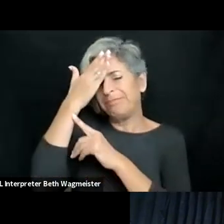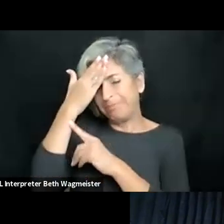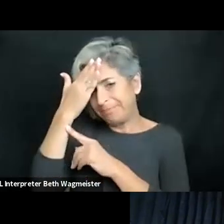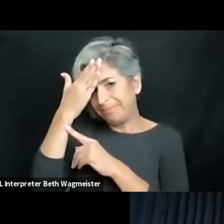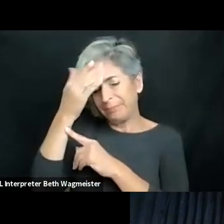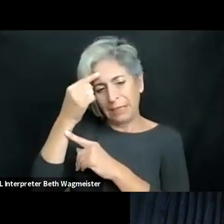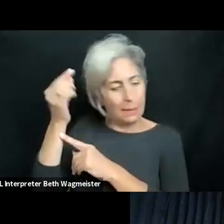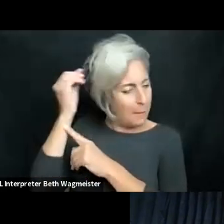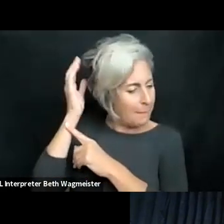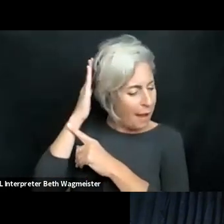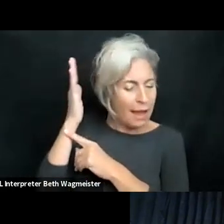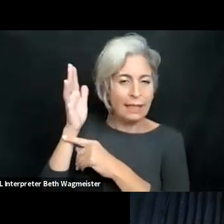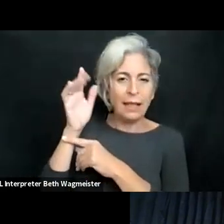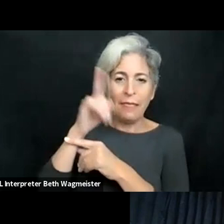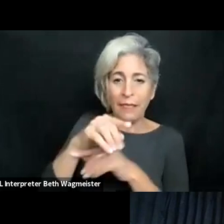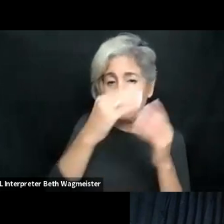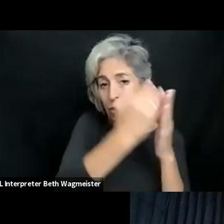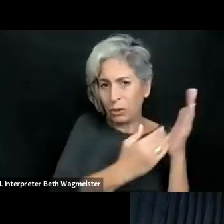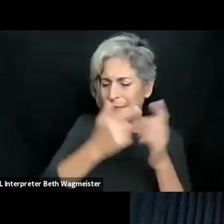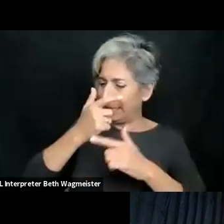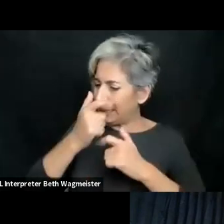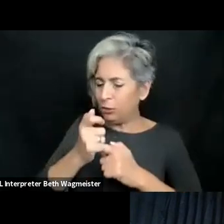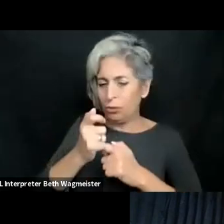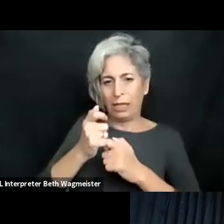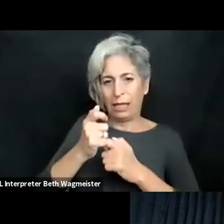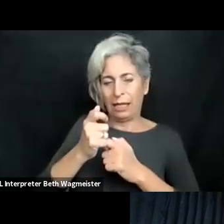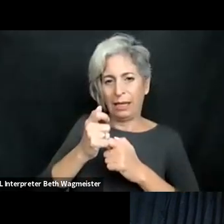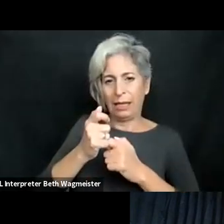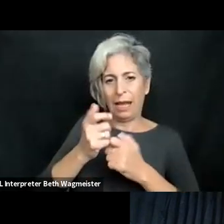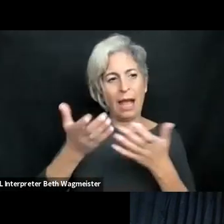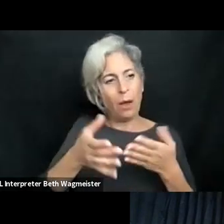or other disability. So we need to put these aspects